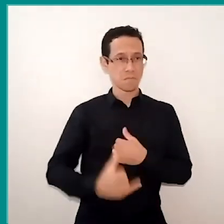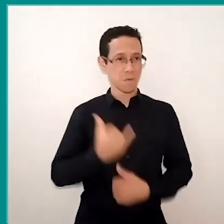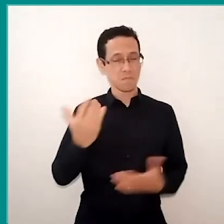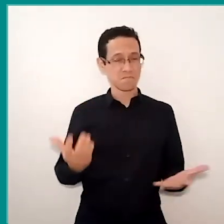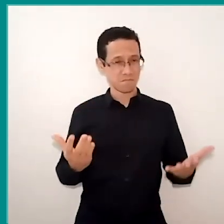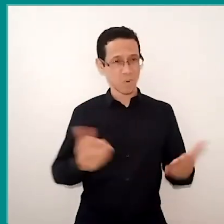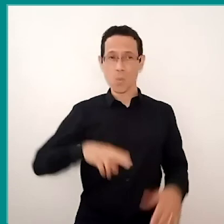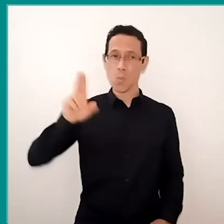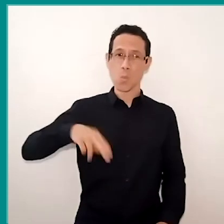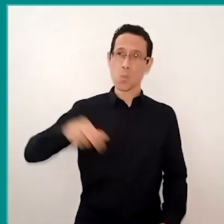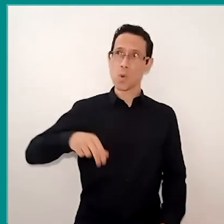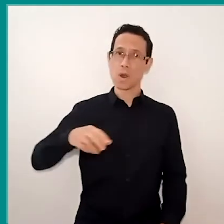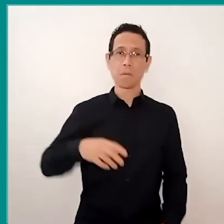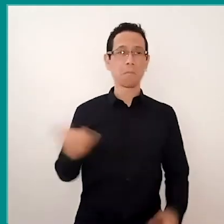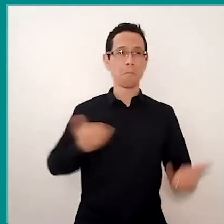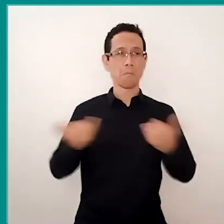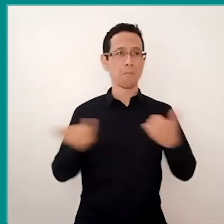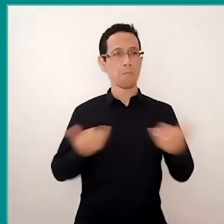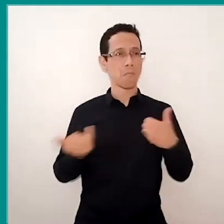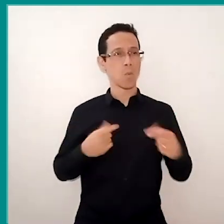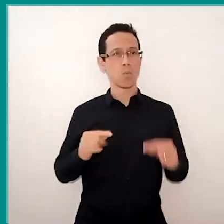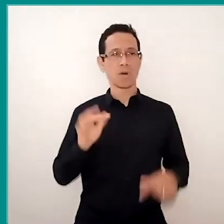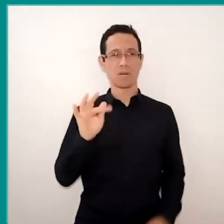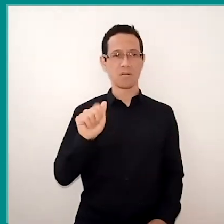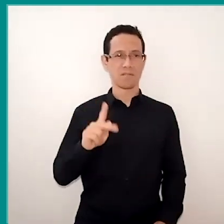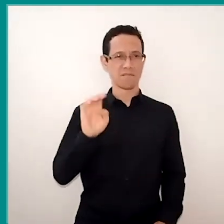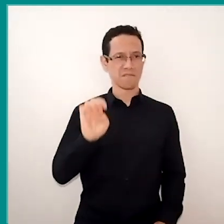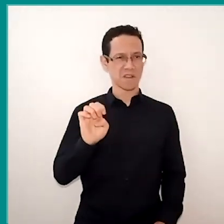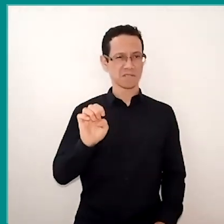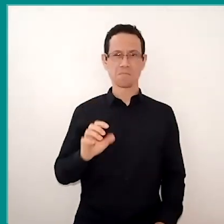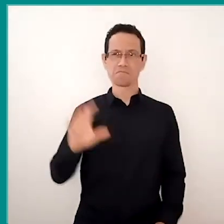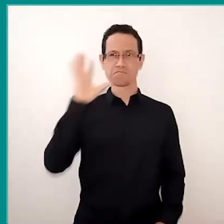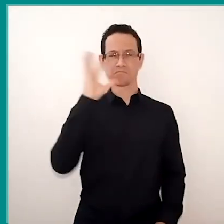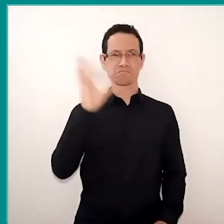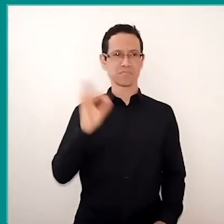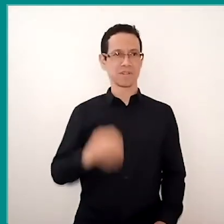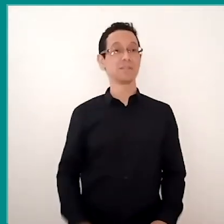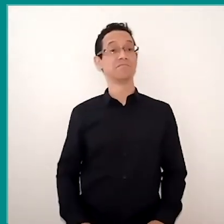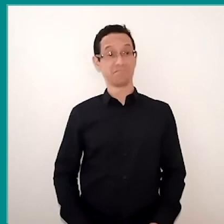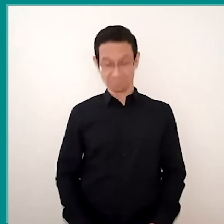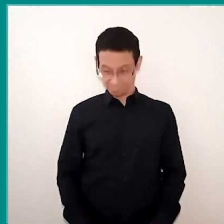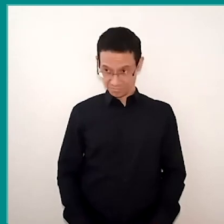it's unbelievable, but never heard of fake news. So, speaking of Brazil, which is 62%,